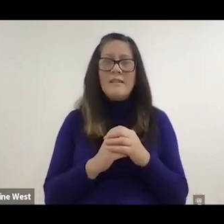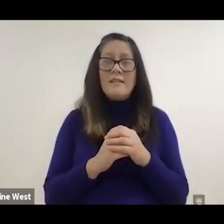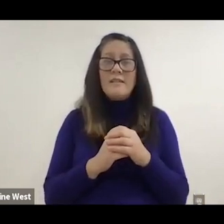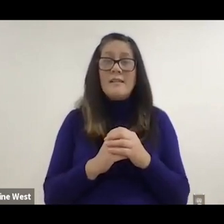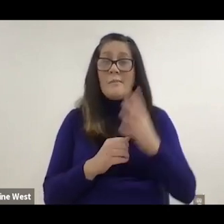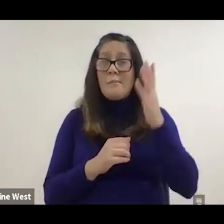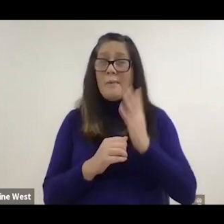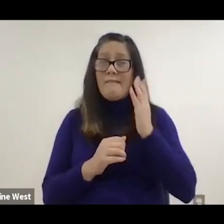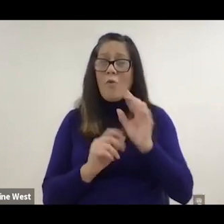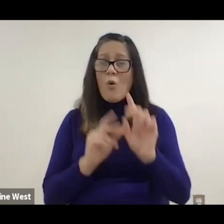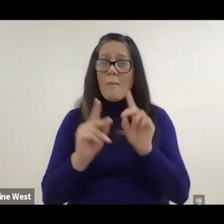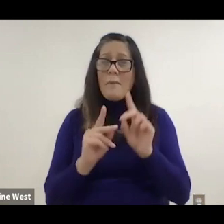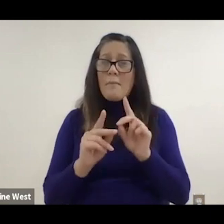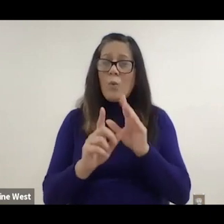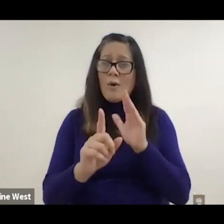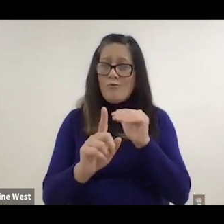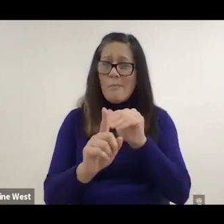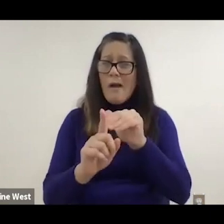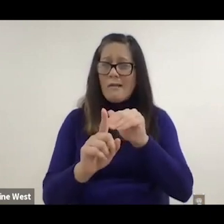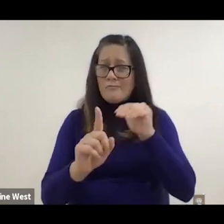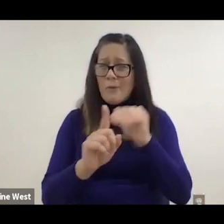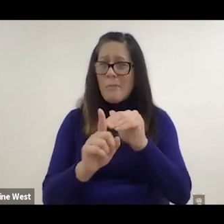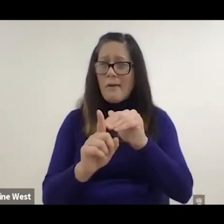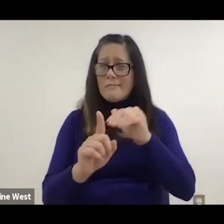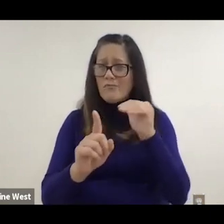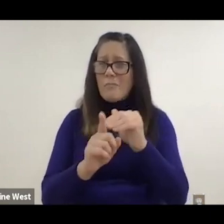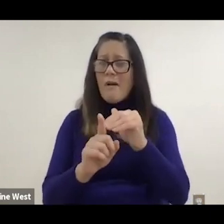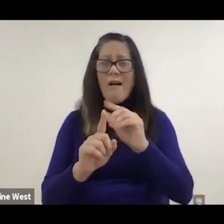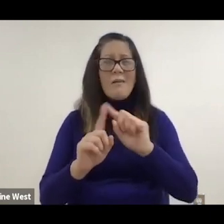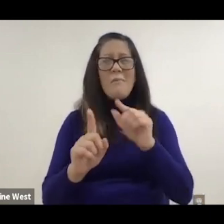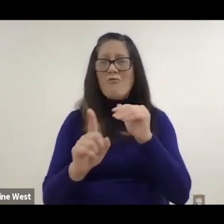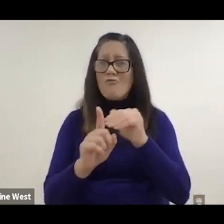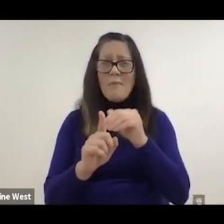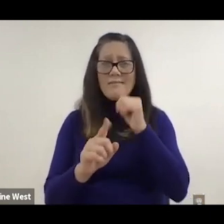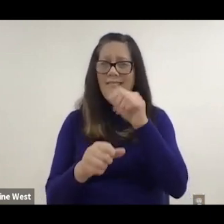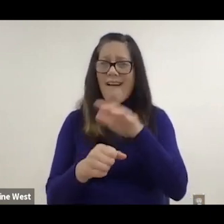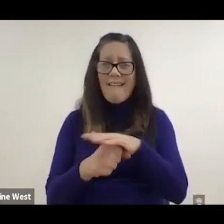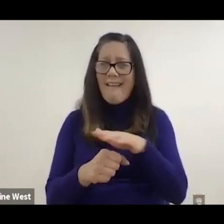just simply gave people reminders where reminders aren't simply enough as a matter fact,